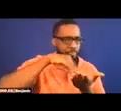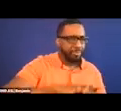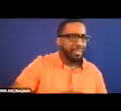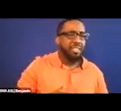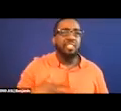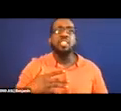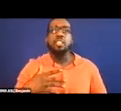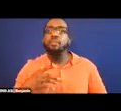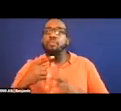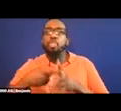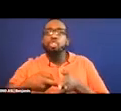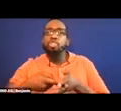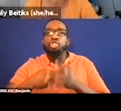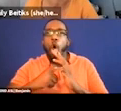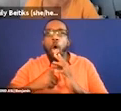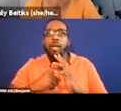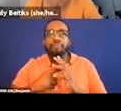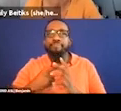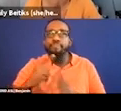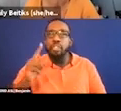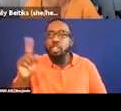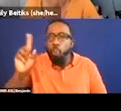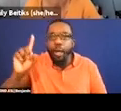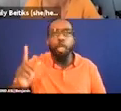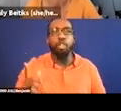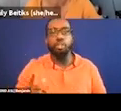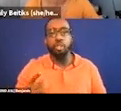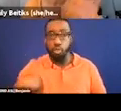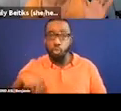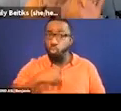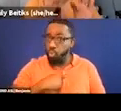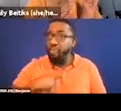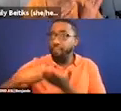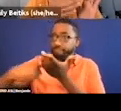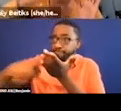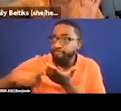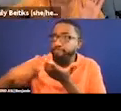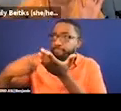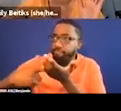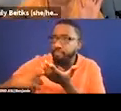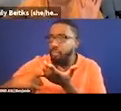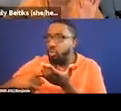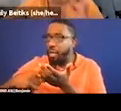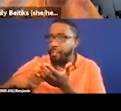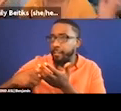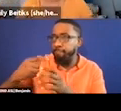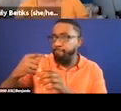institutions and done access consulting and found that people are so afraid of how far there is to go when you hear a presentation like this.